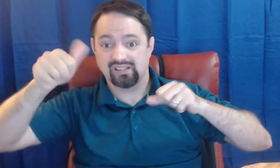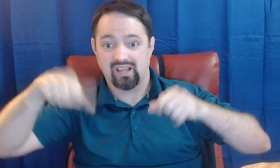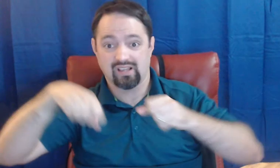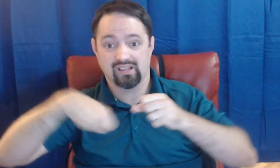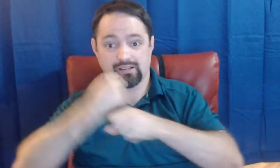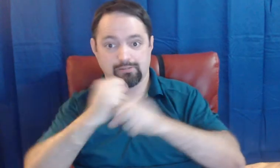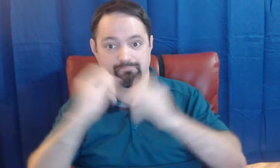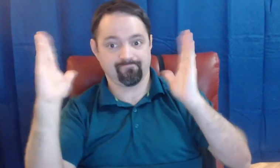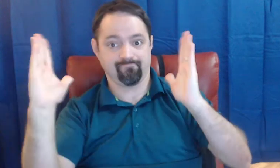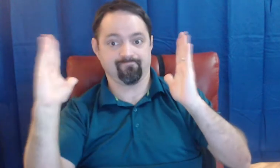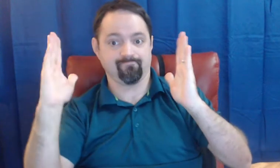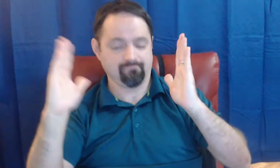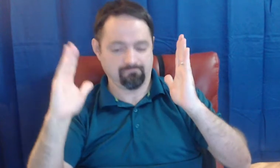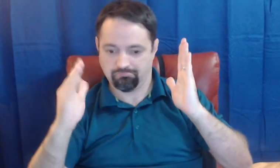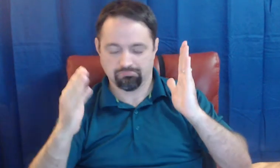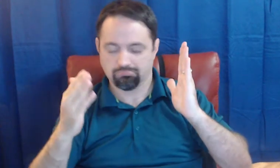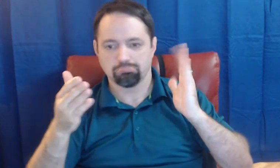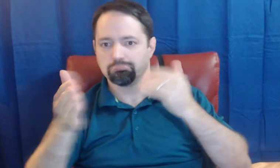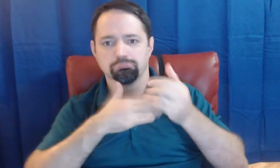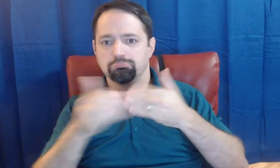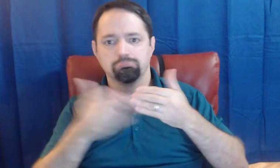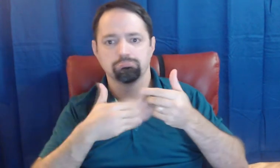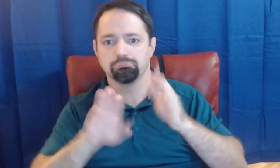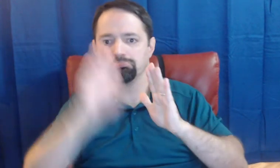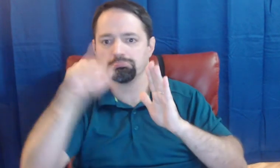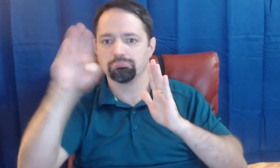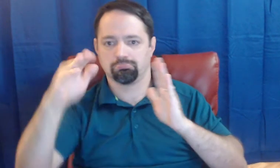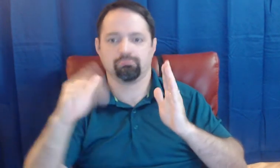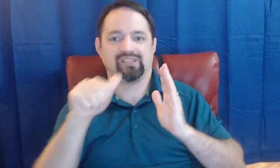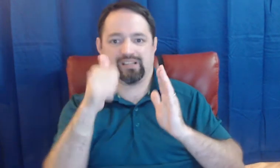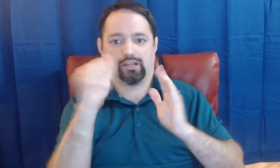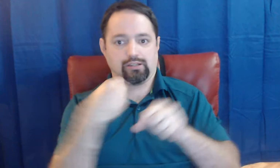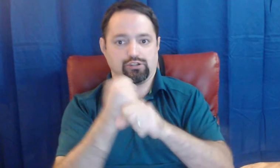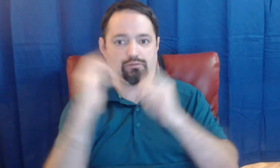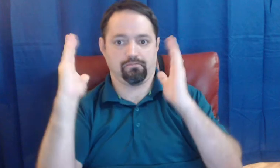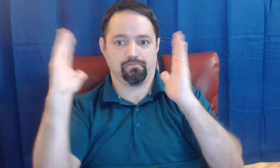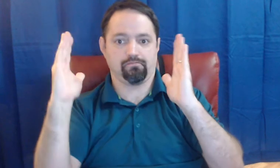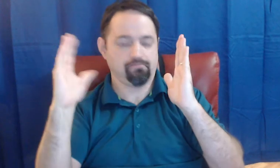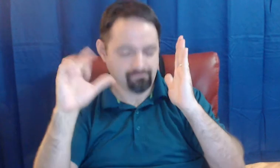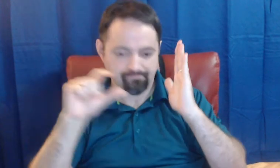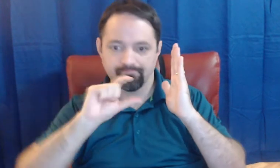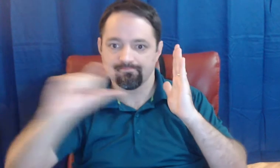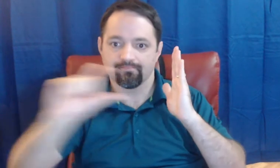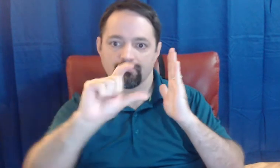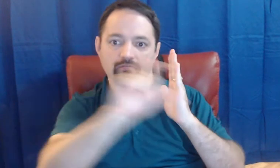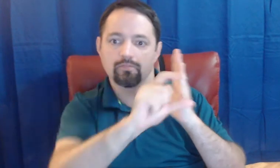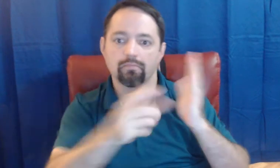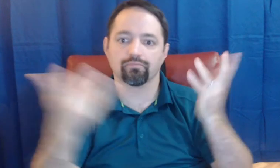it doesn't matter if census count changes yearly, they follow that 10 year info